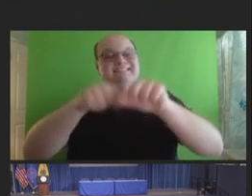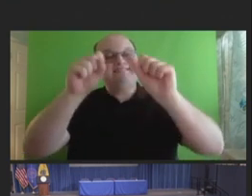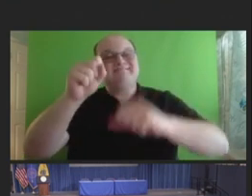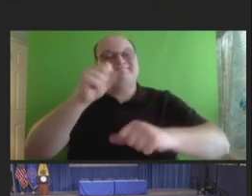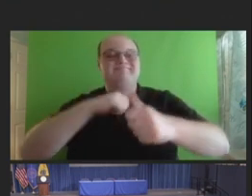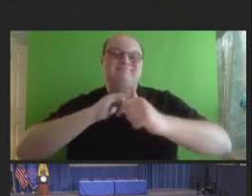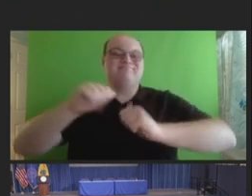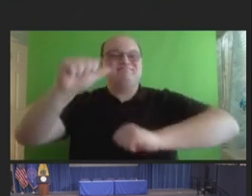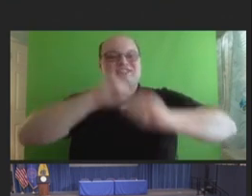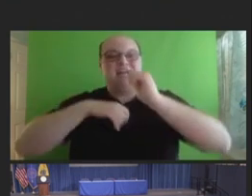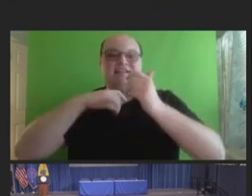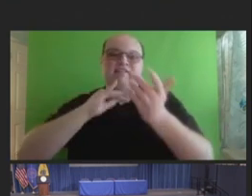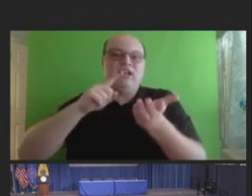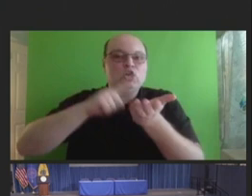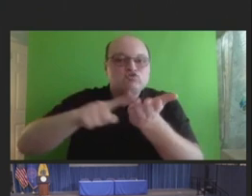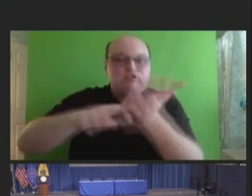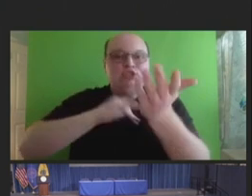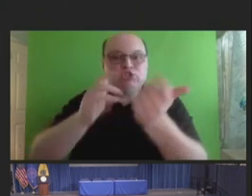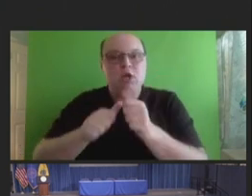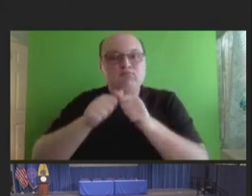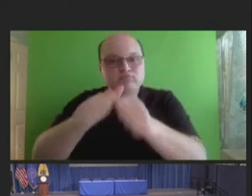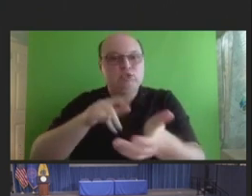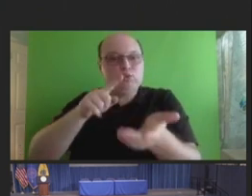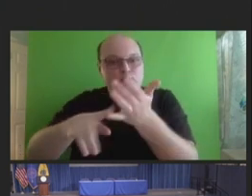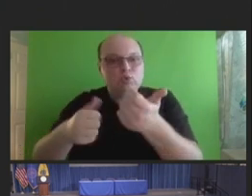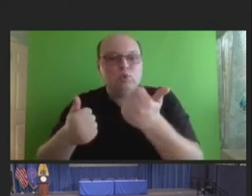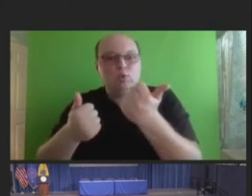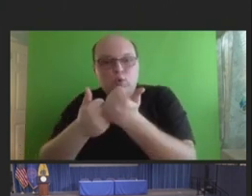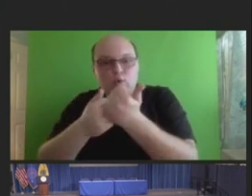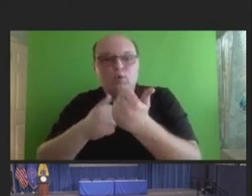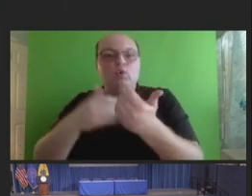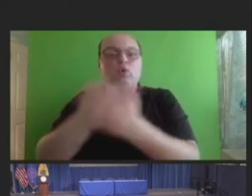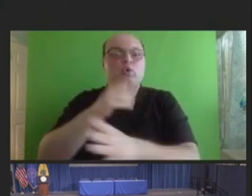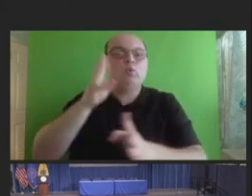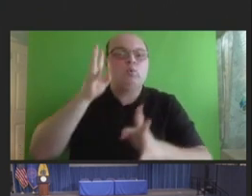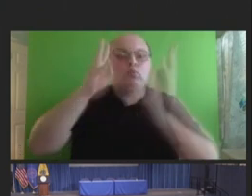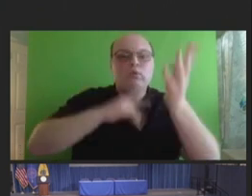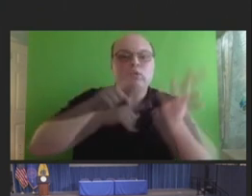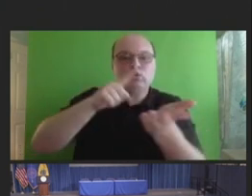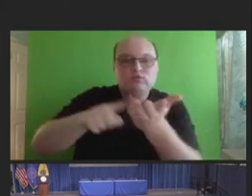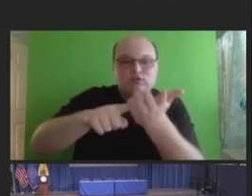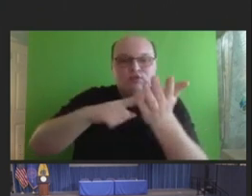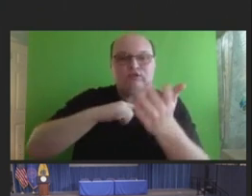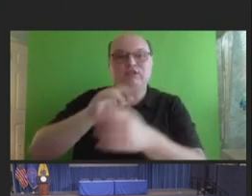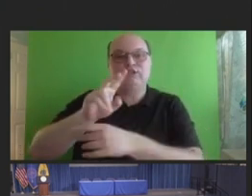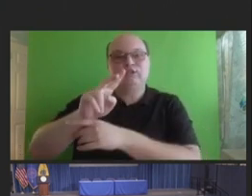field of vaccine safety research and surveillance. NVAC recommends Congress increase vaccine